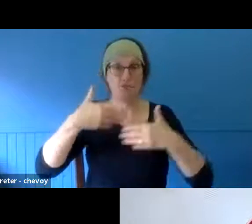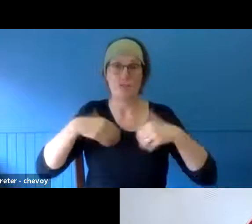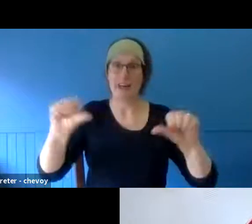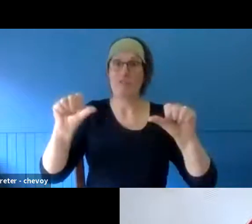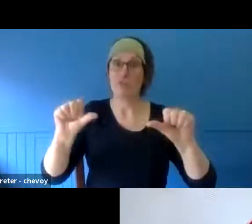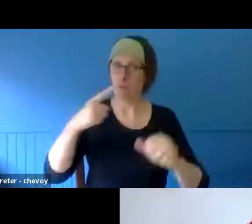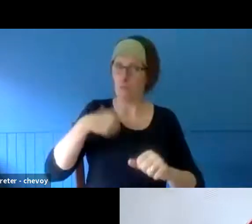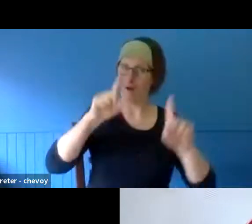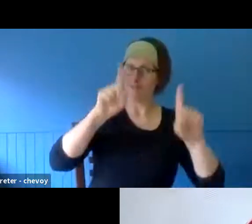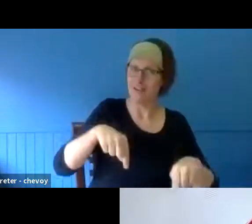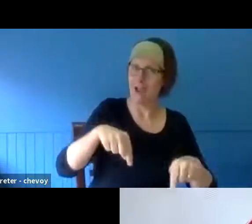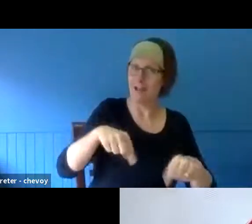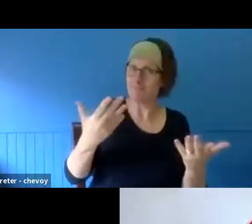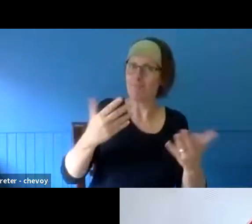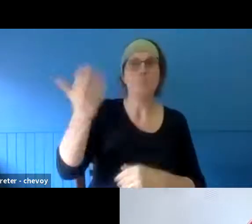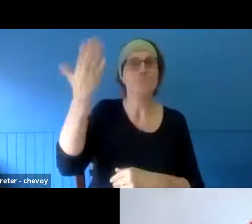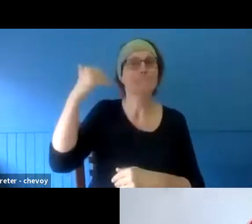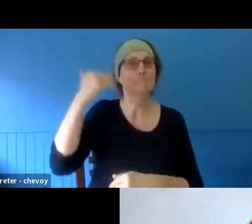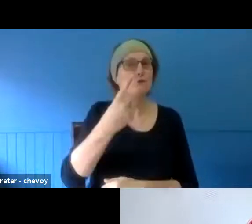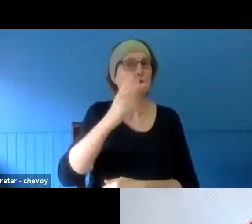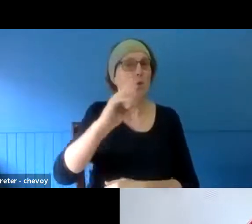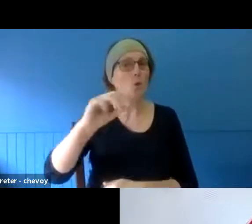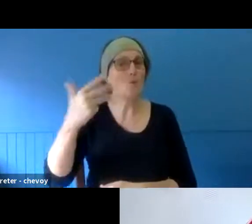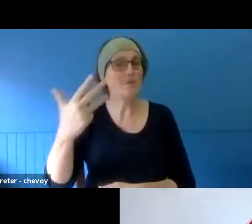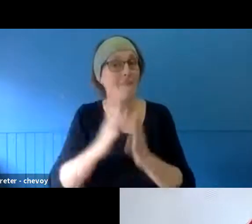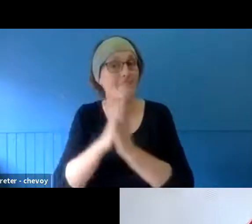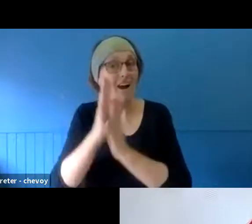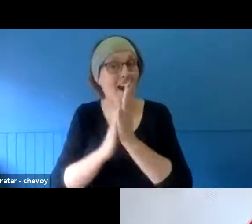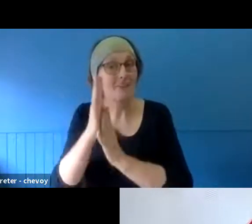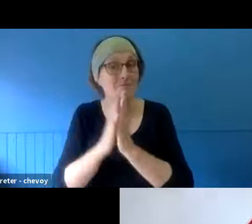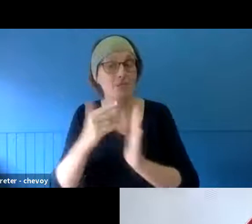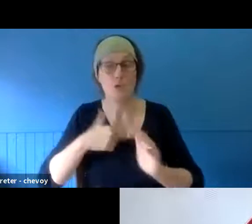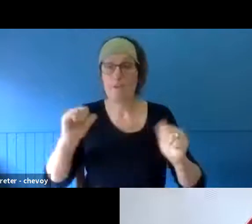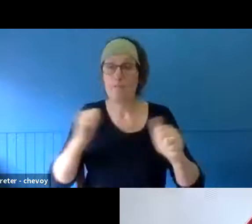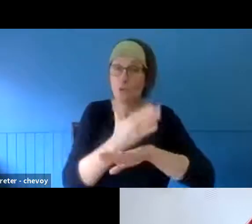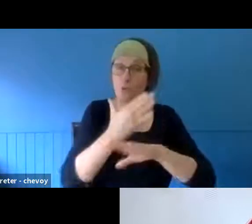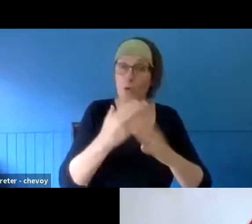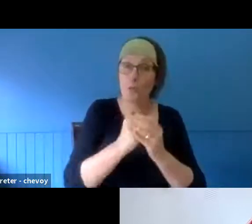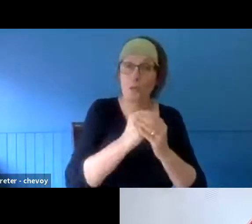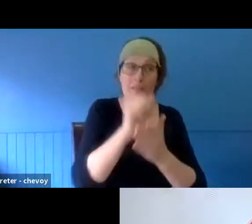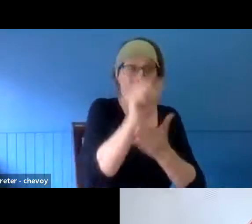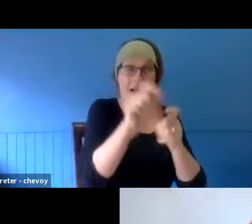artists. I've worked with Regional Arts Victoria and the Creative